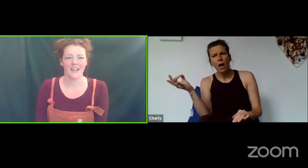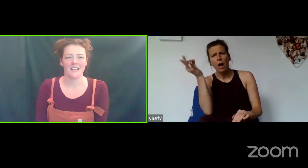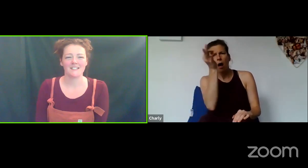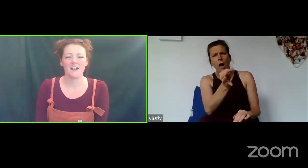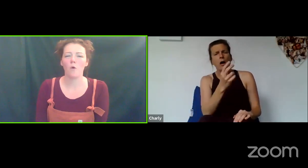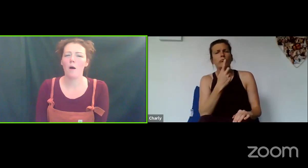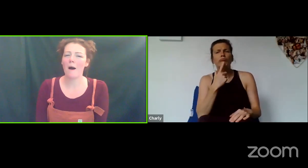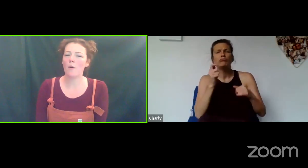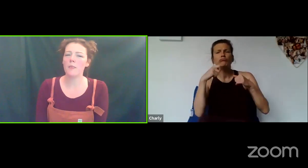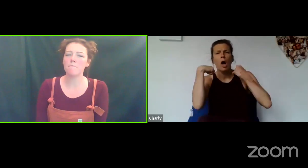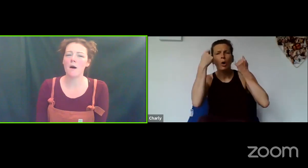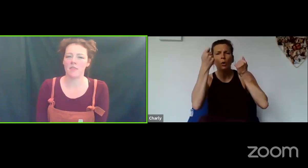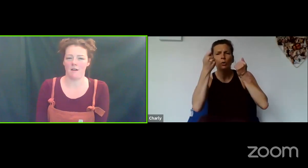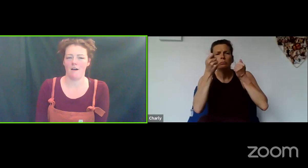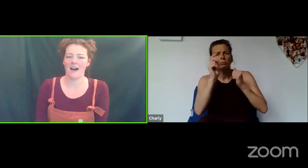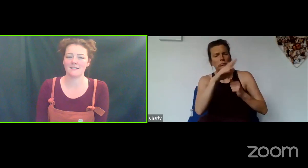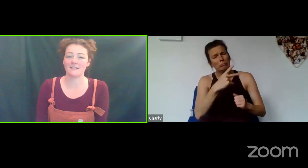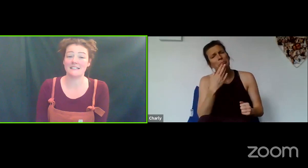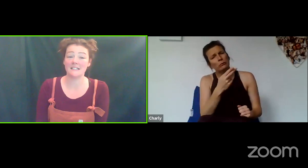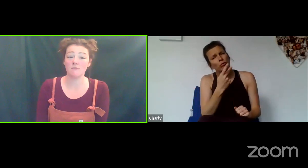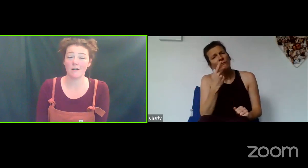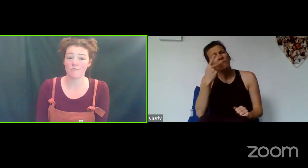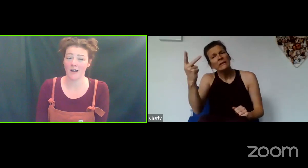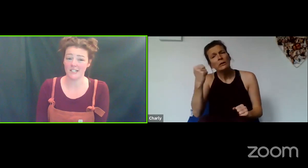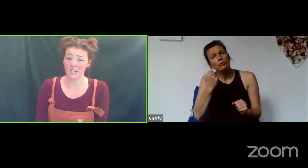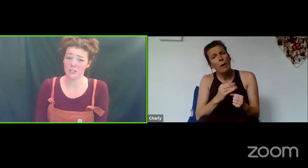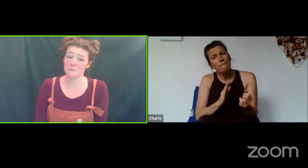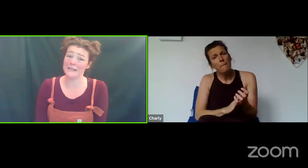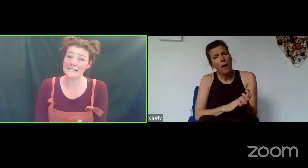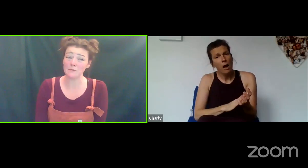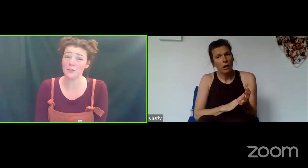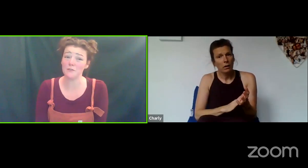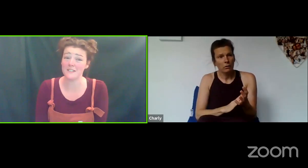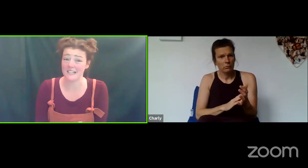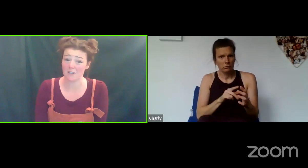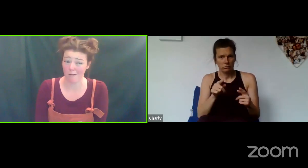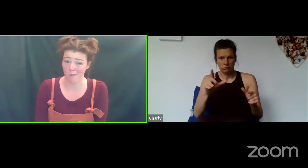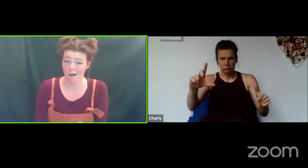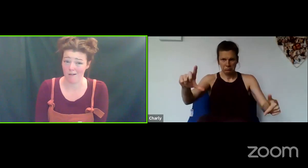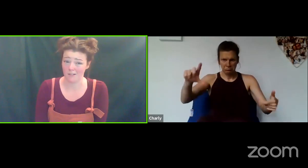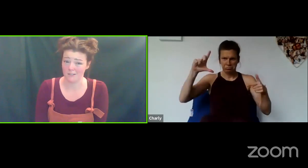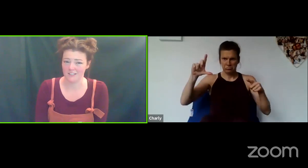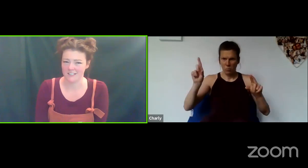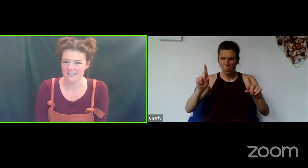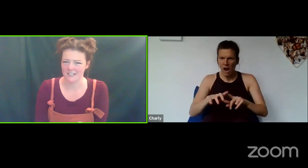So, what about when The Mother asks Little Red Riding Hood, "Please will you visit Grandma?"